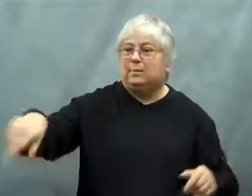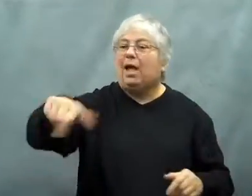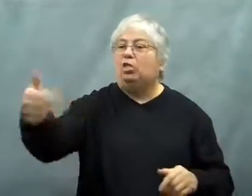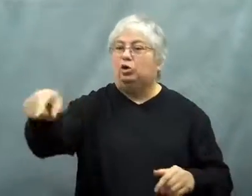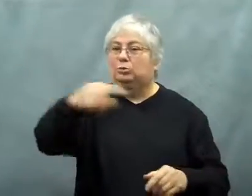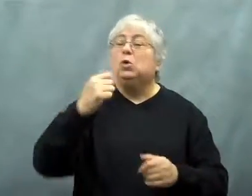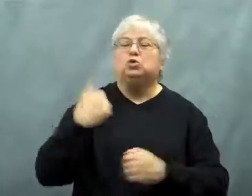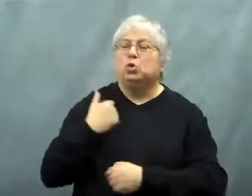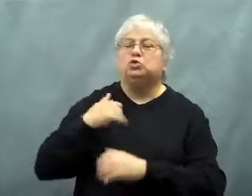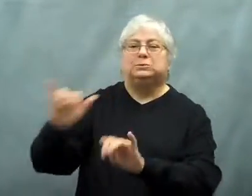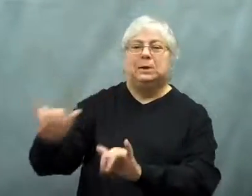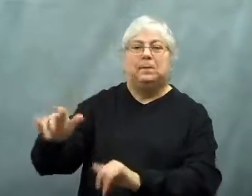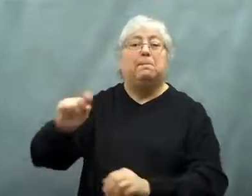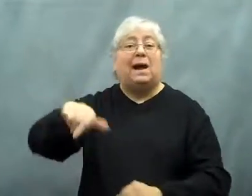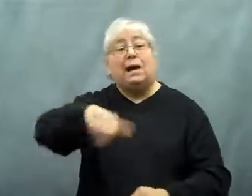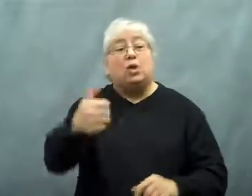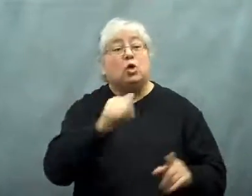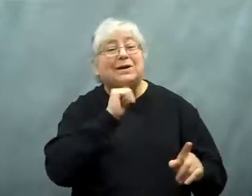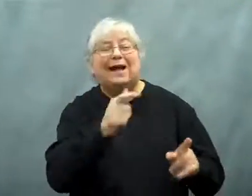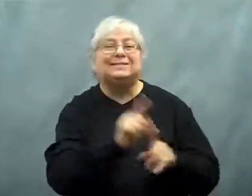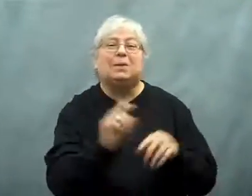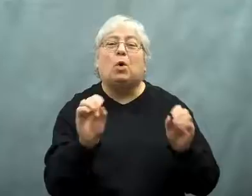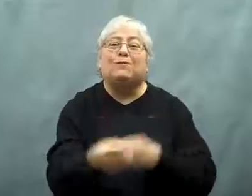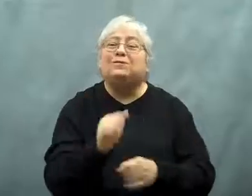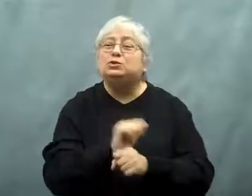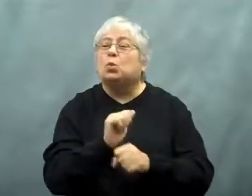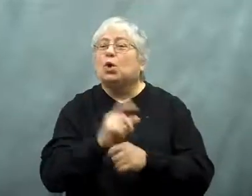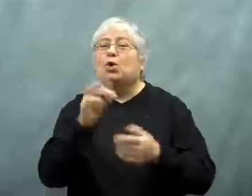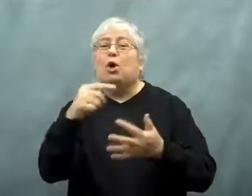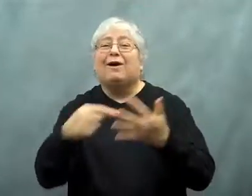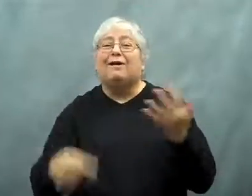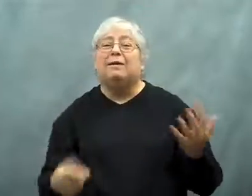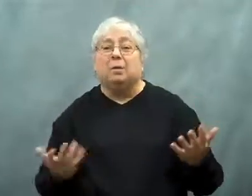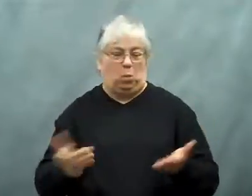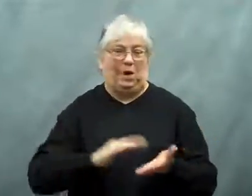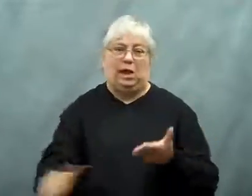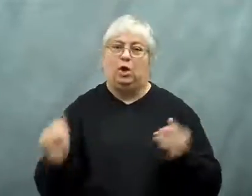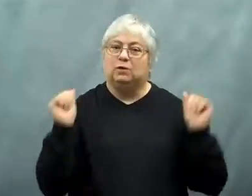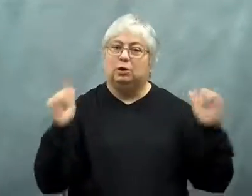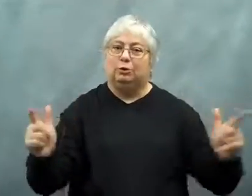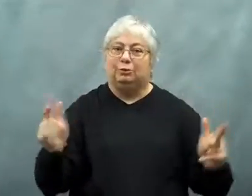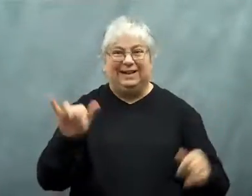Military personnel would not be laid off, just civilians,